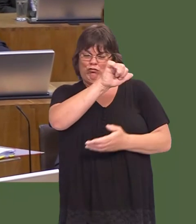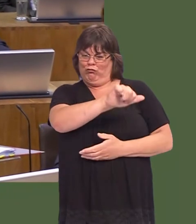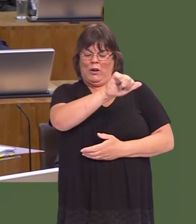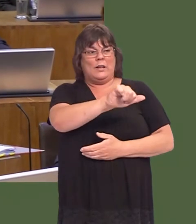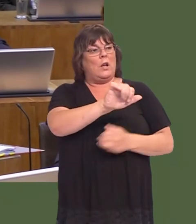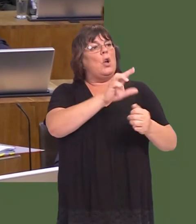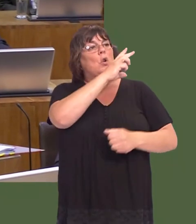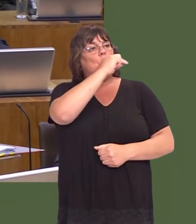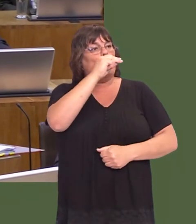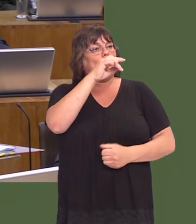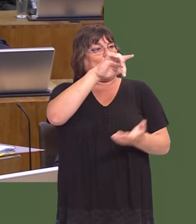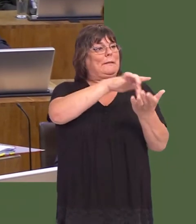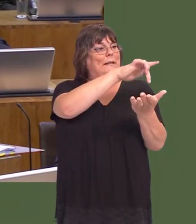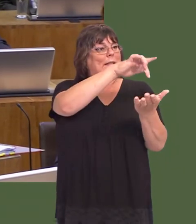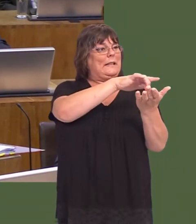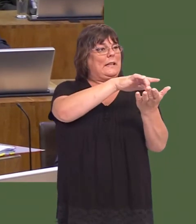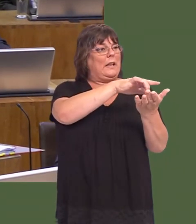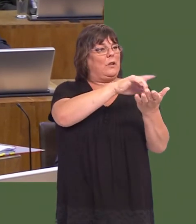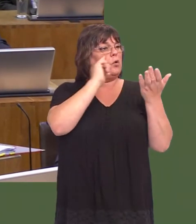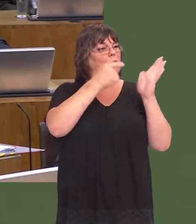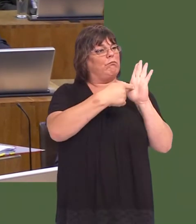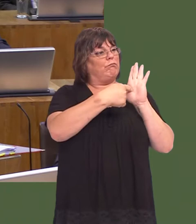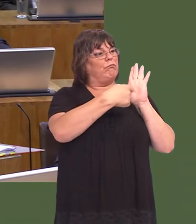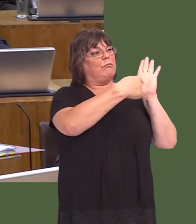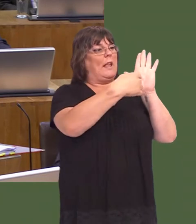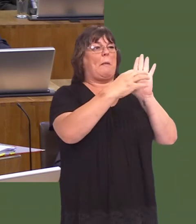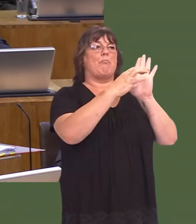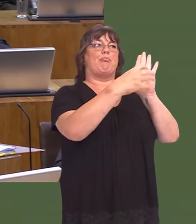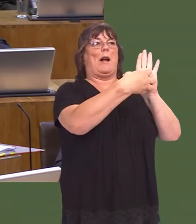how important Swansea City is as a brand for the city of Swansea as well.